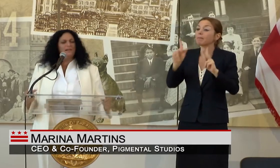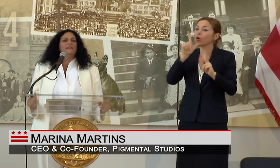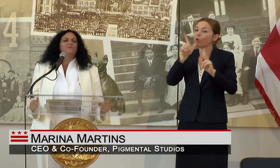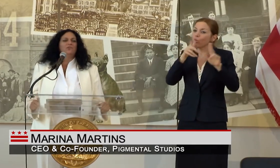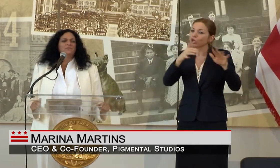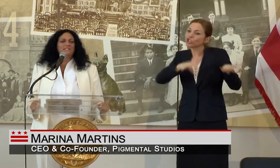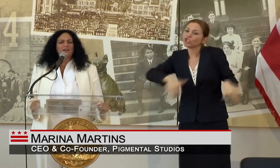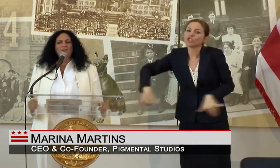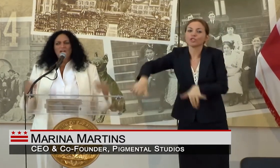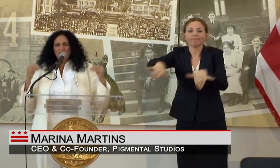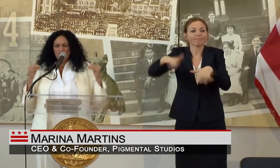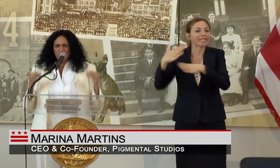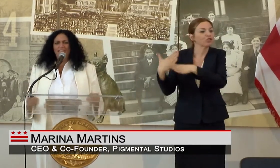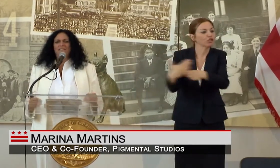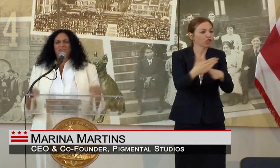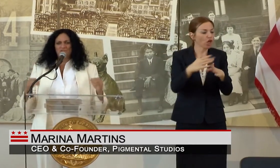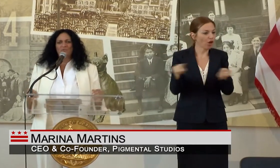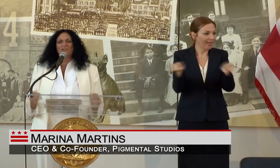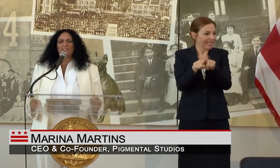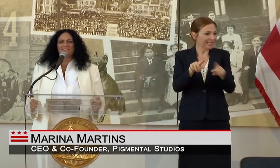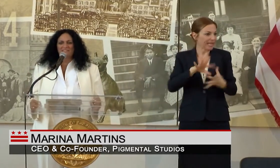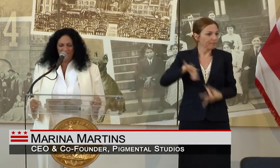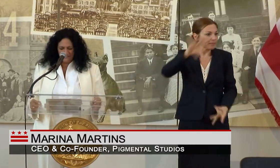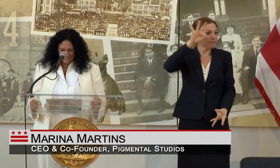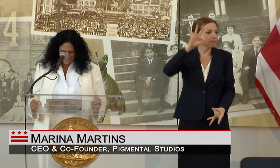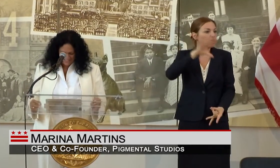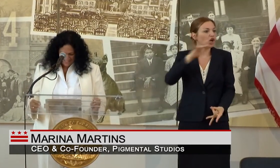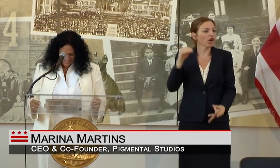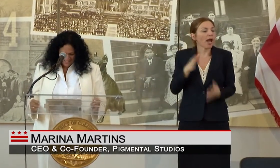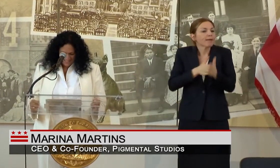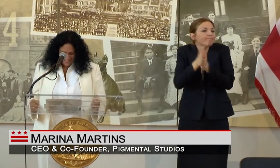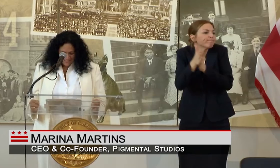PLATFORM TO TELL GREAT STORIES.